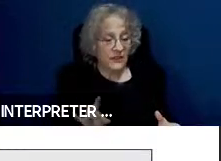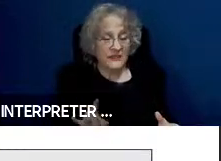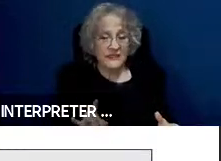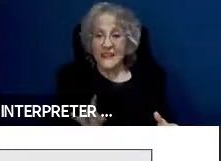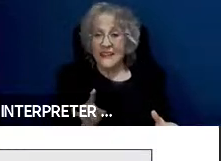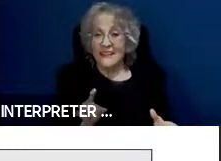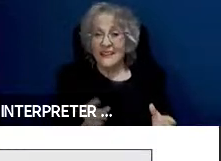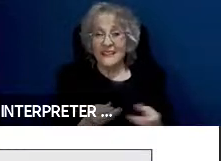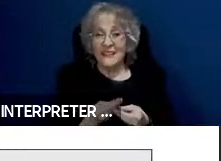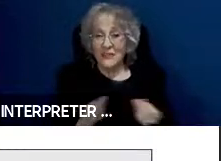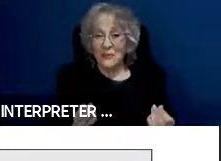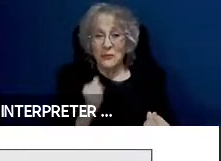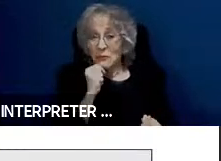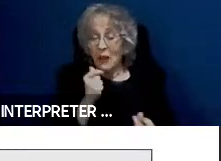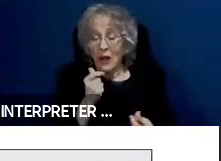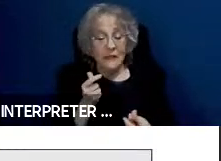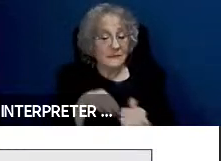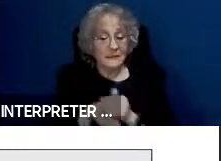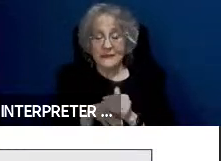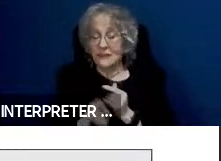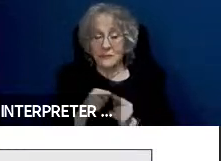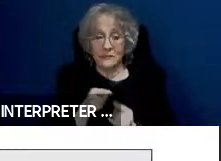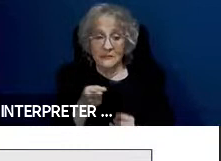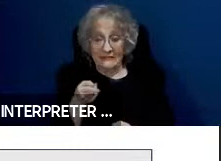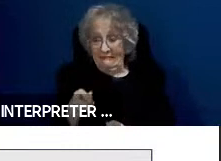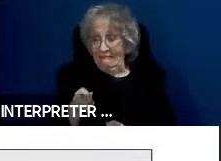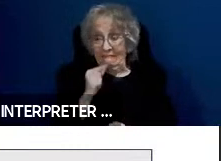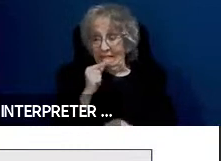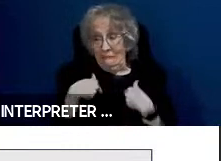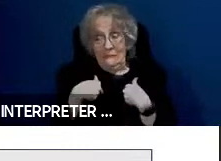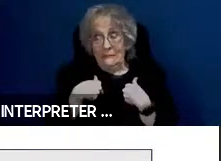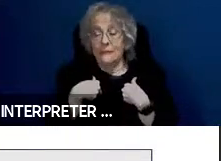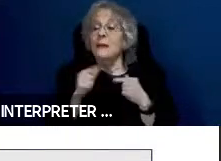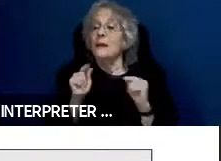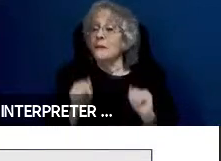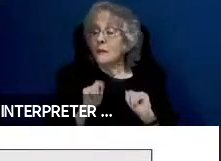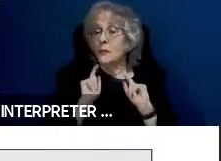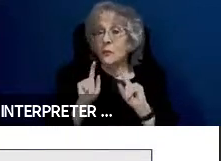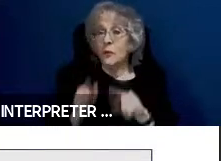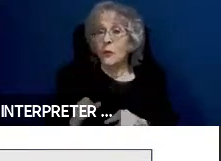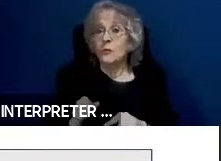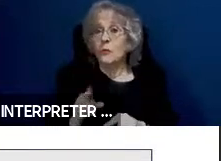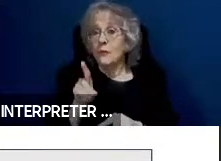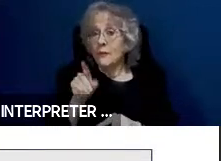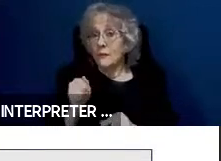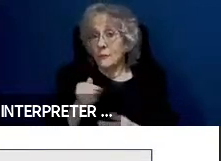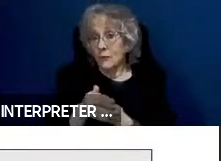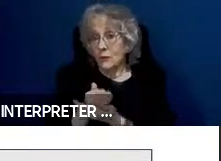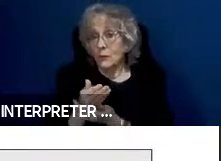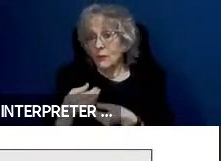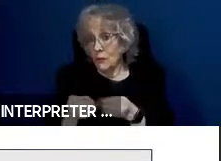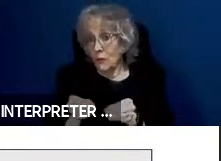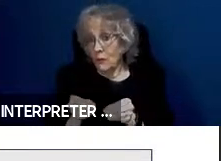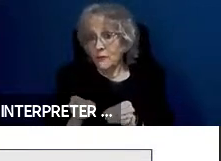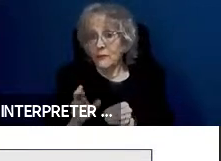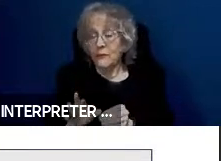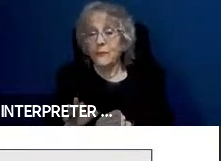they have a right to come to the FCC and talk to the Disability Rights Office and we will get in touch with you and we'll discuss together